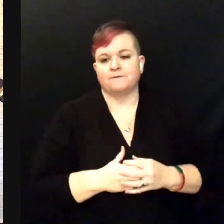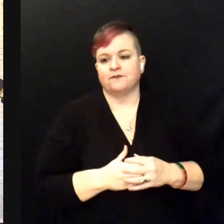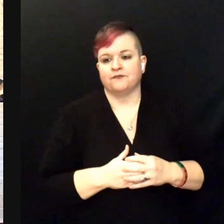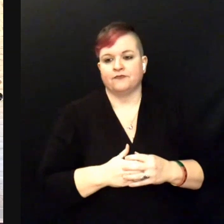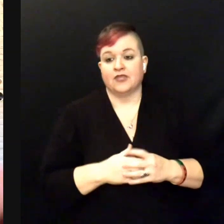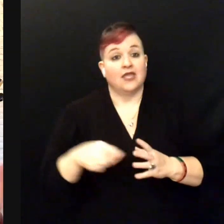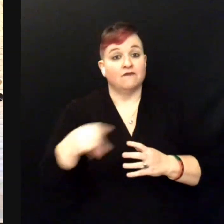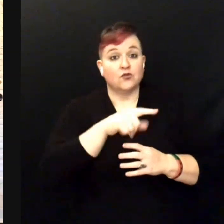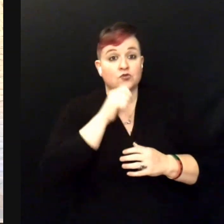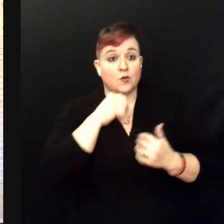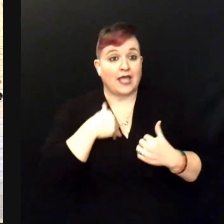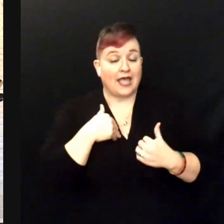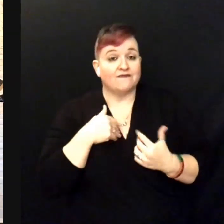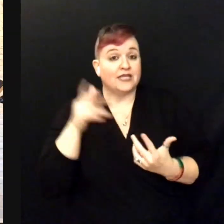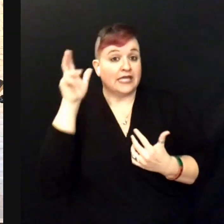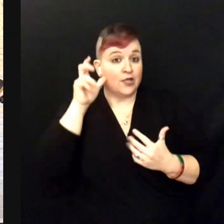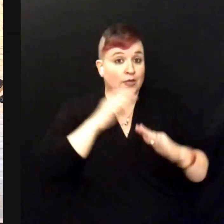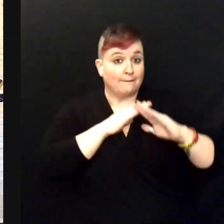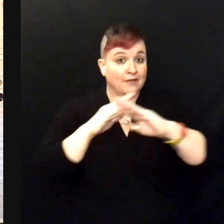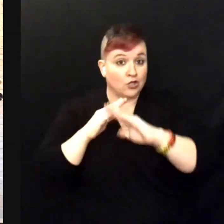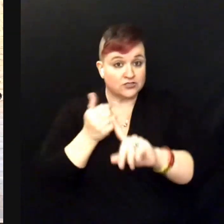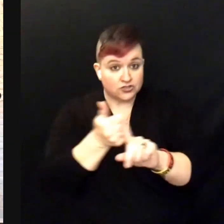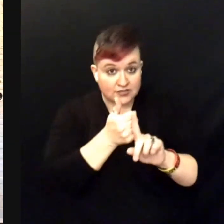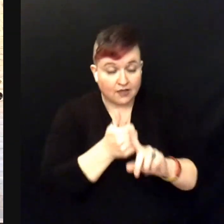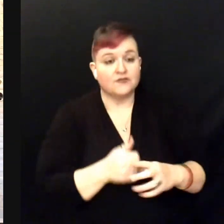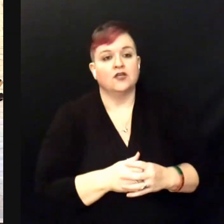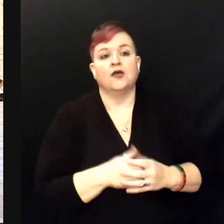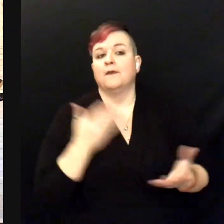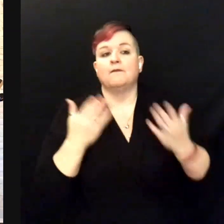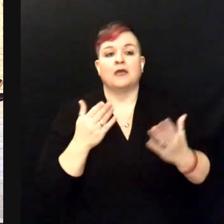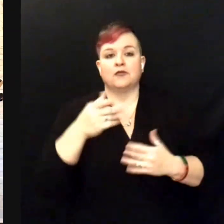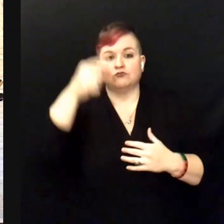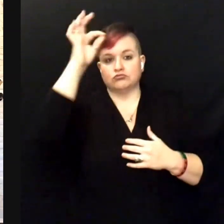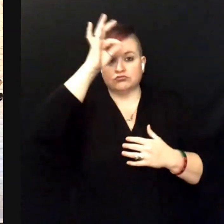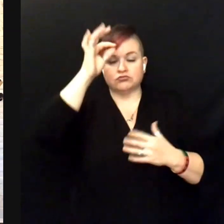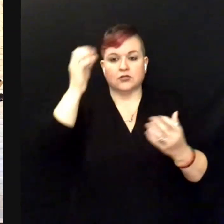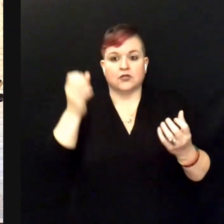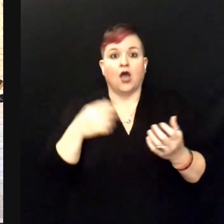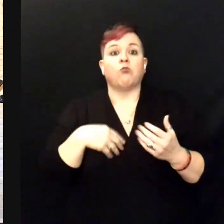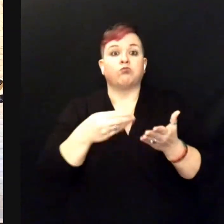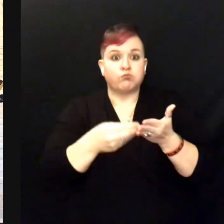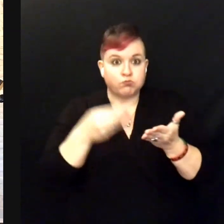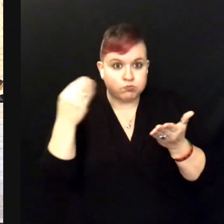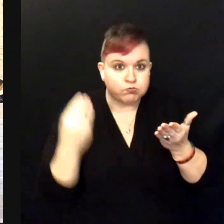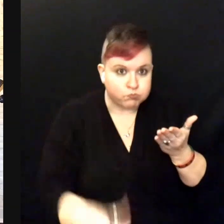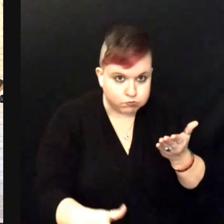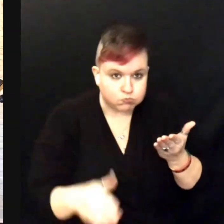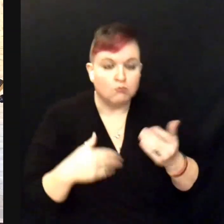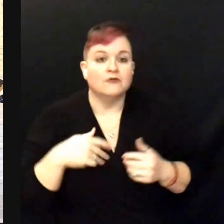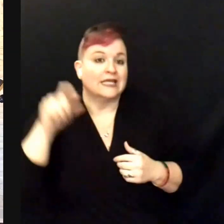hearing barriers of your life, you may not know how expensive hearing aids or